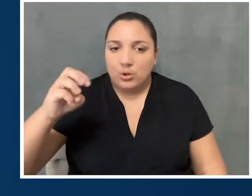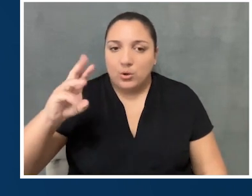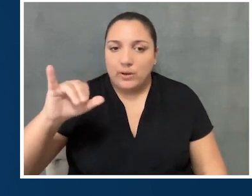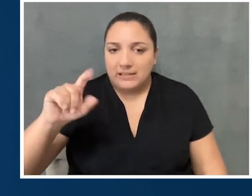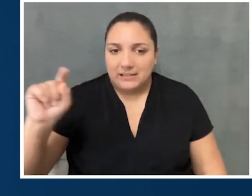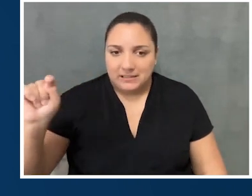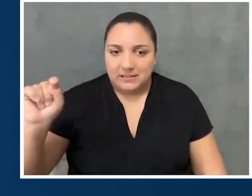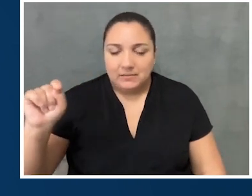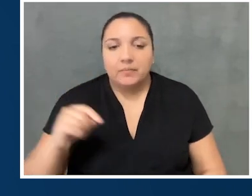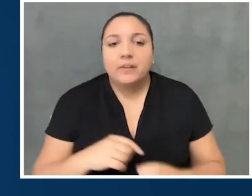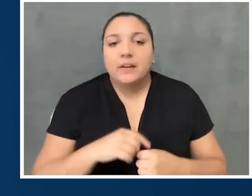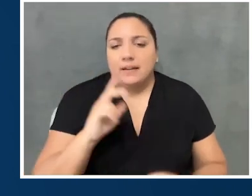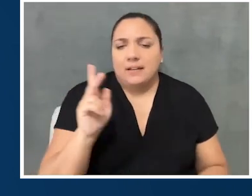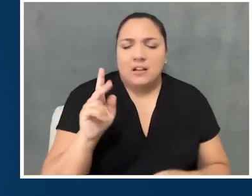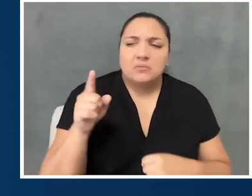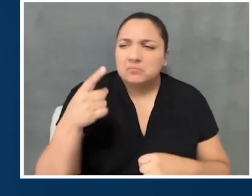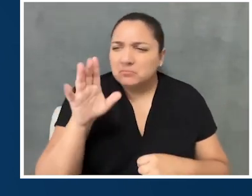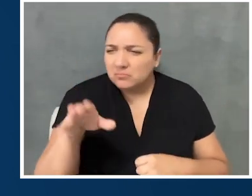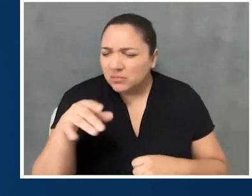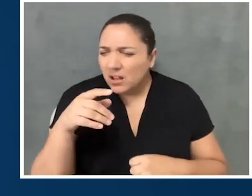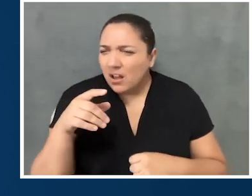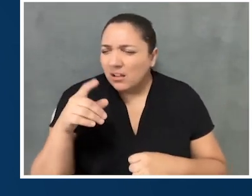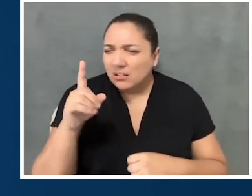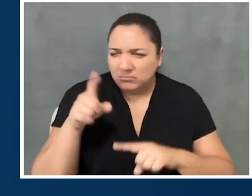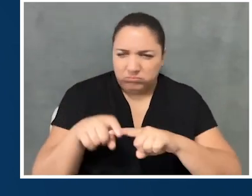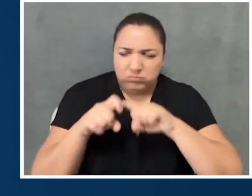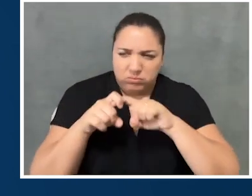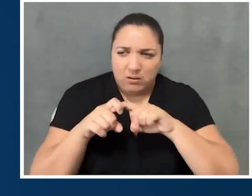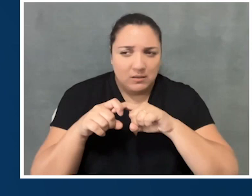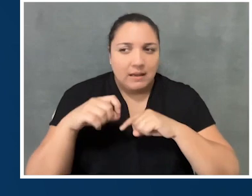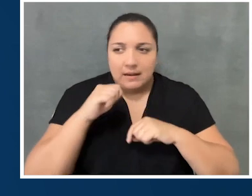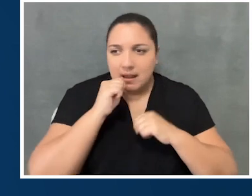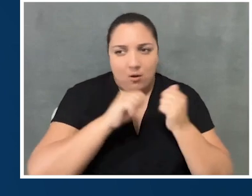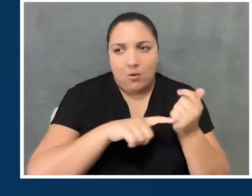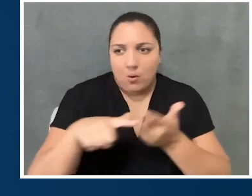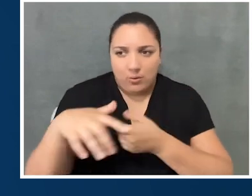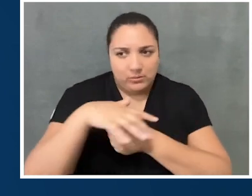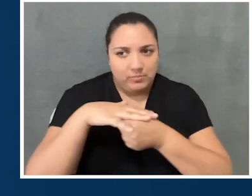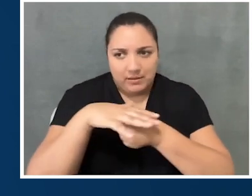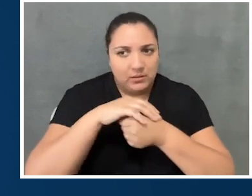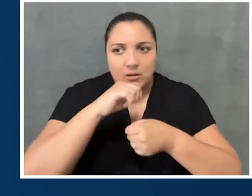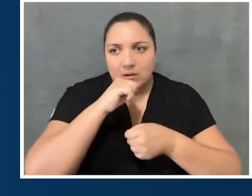I wanted to stop and ask you something about what you just said, where you said not all spaces are necessarily built